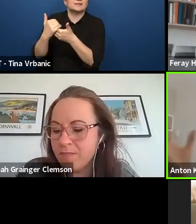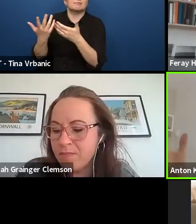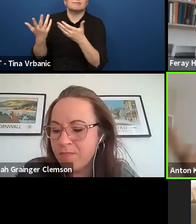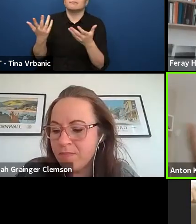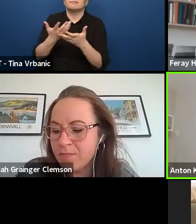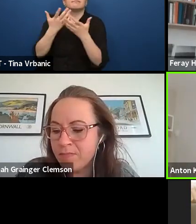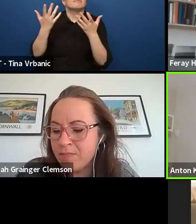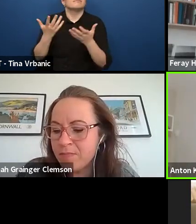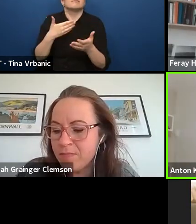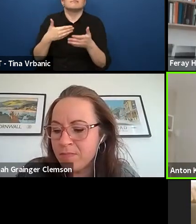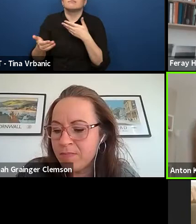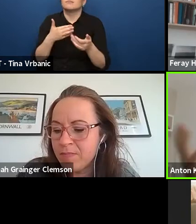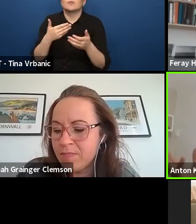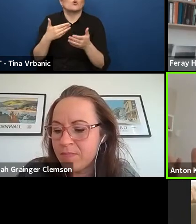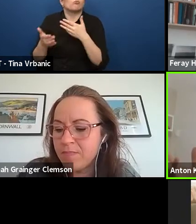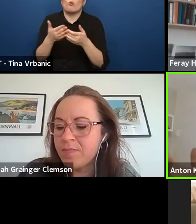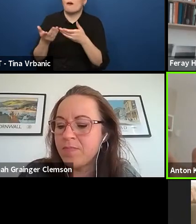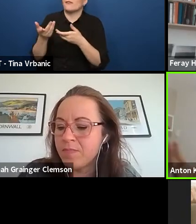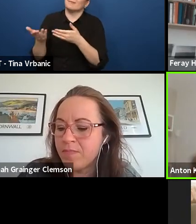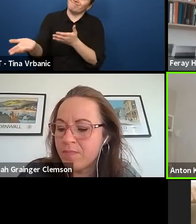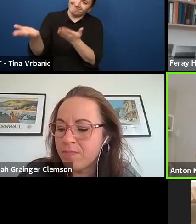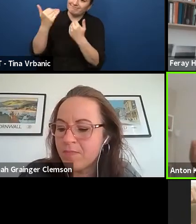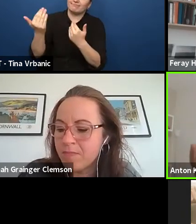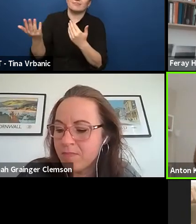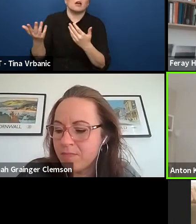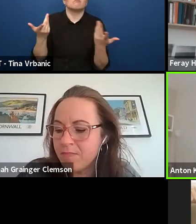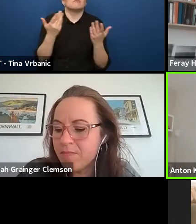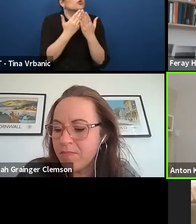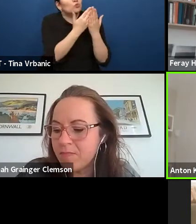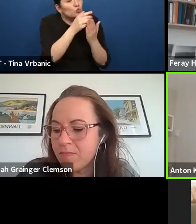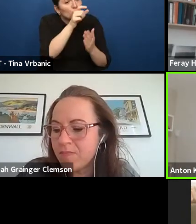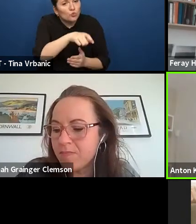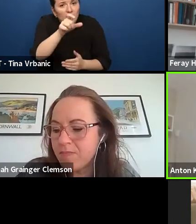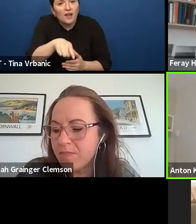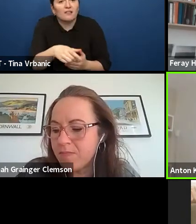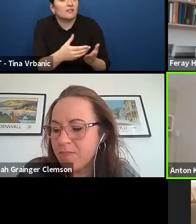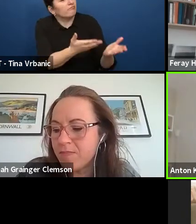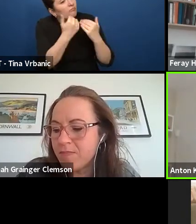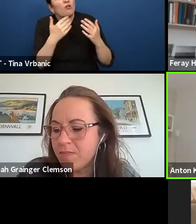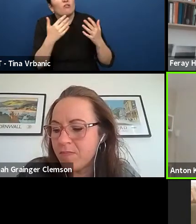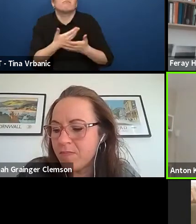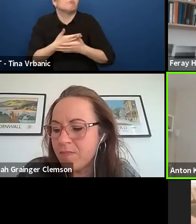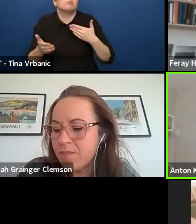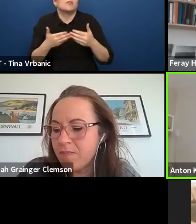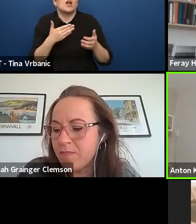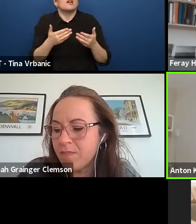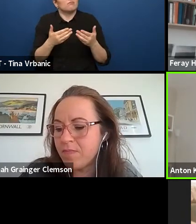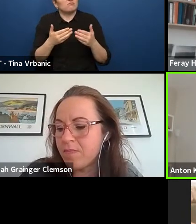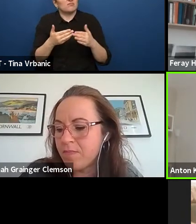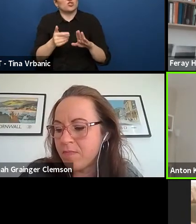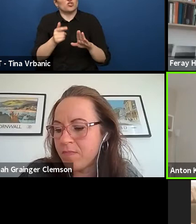the people that you invite, the students, just invite them early on and just explain,